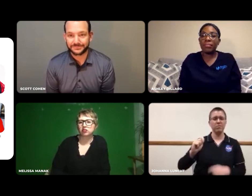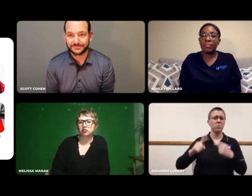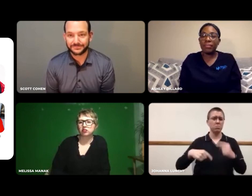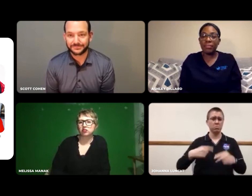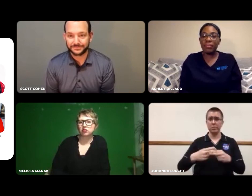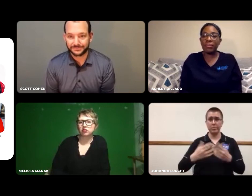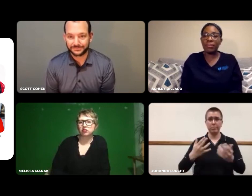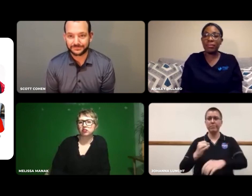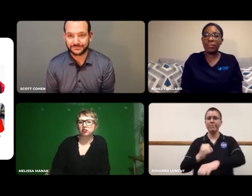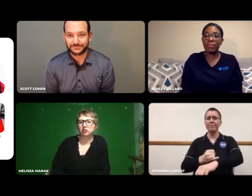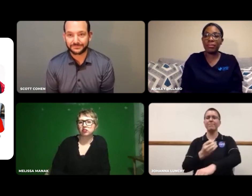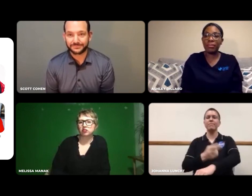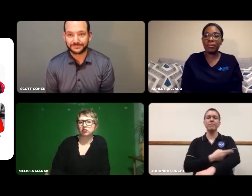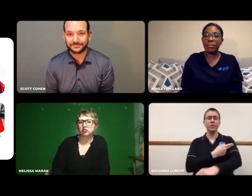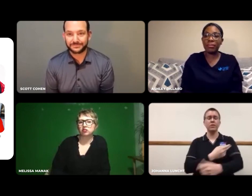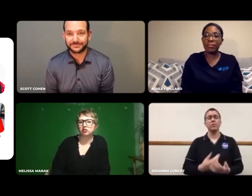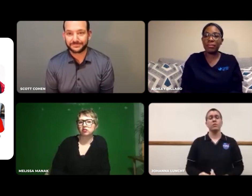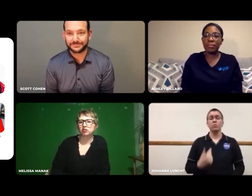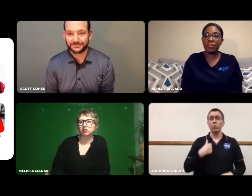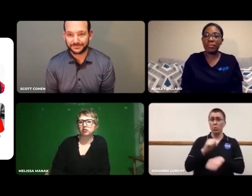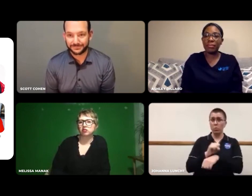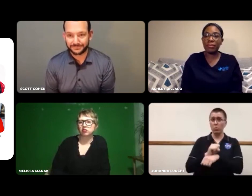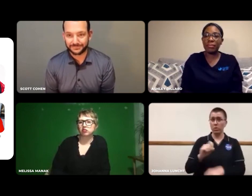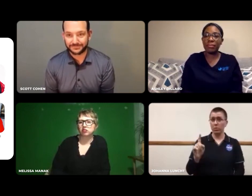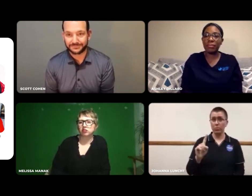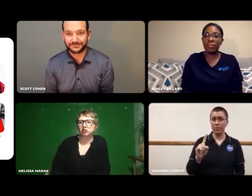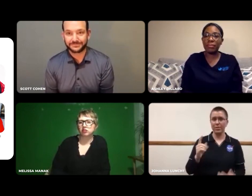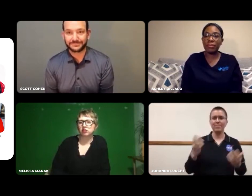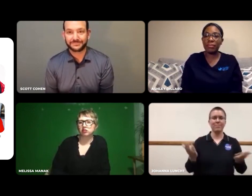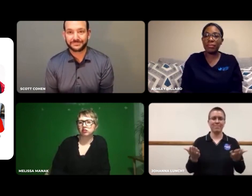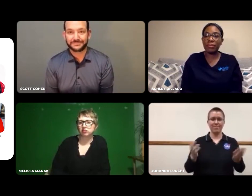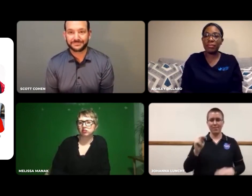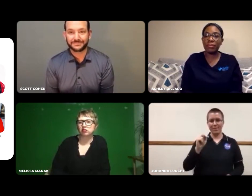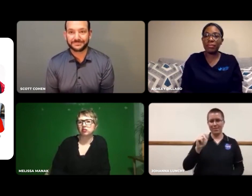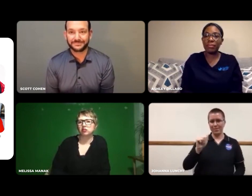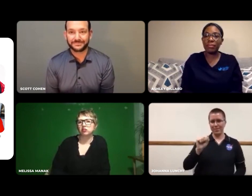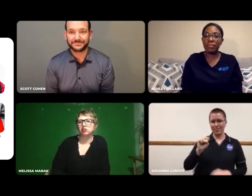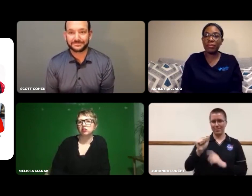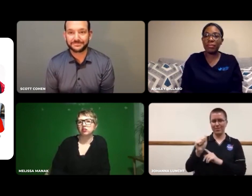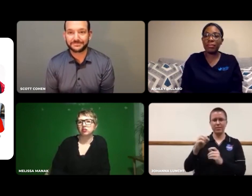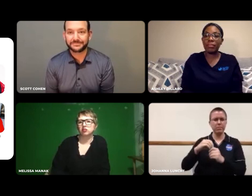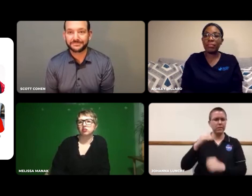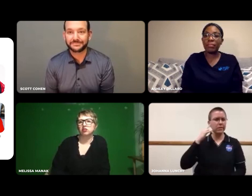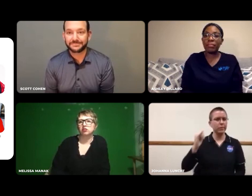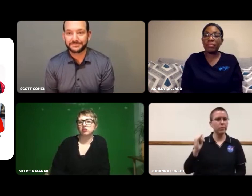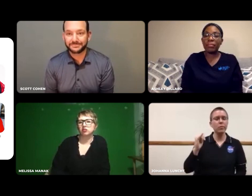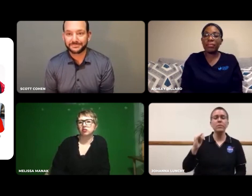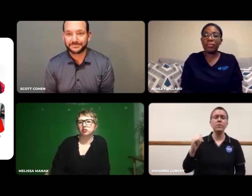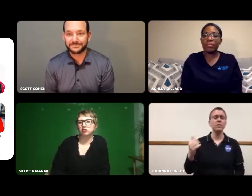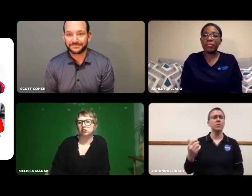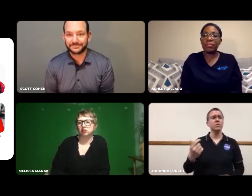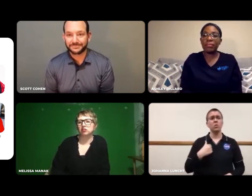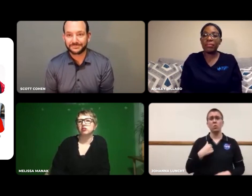(name sign) I work at NASA in California currently.